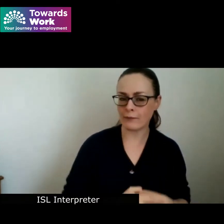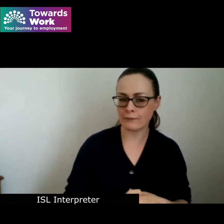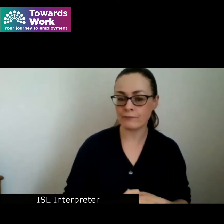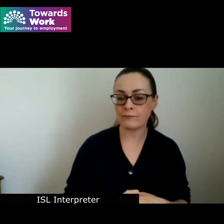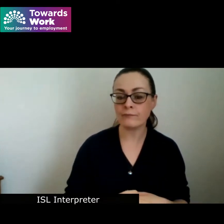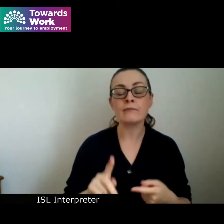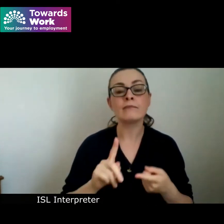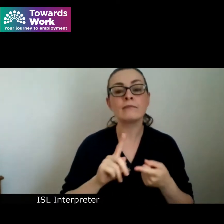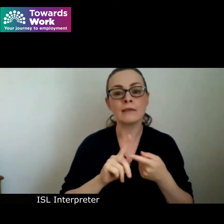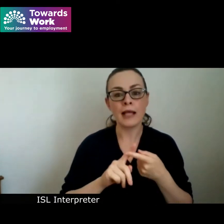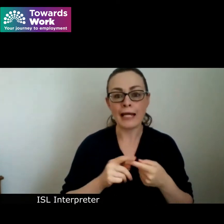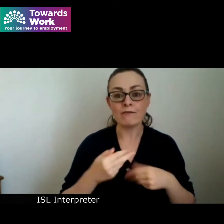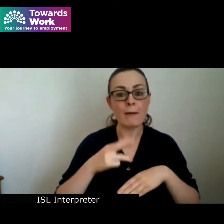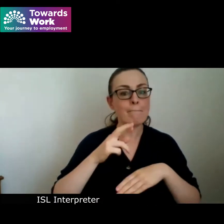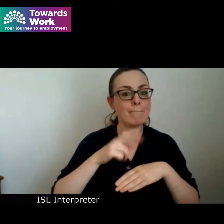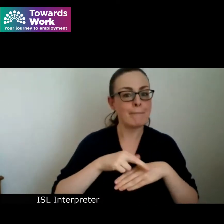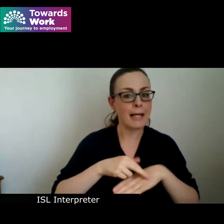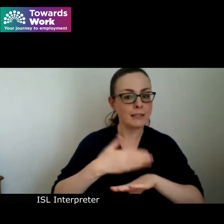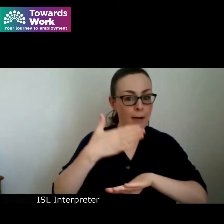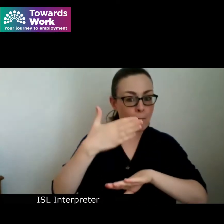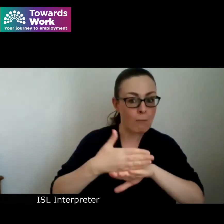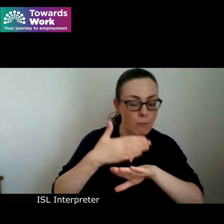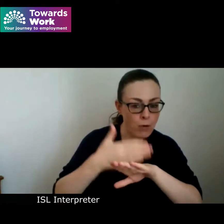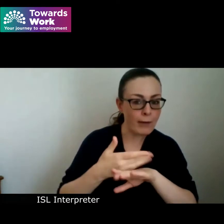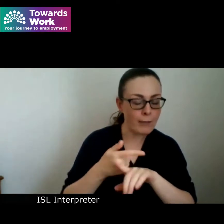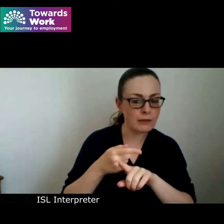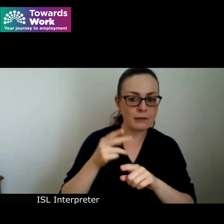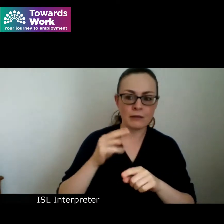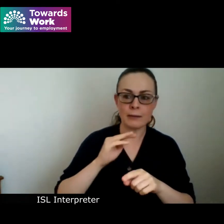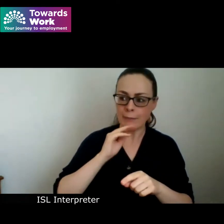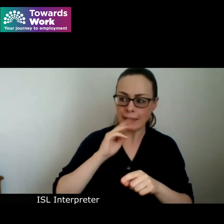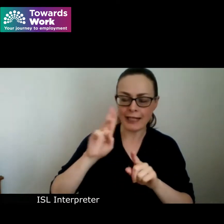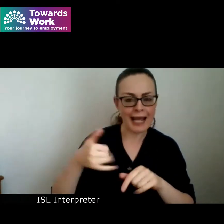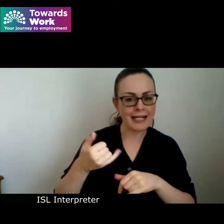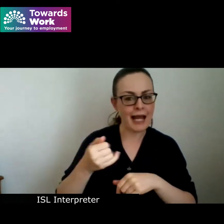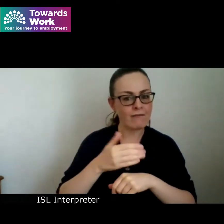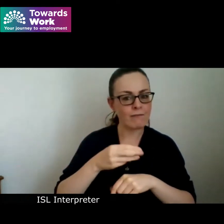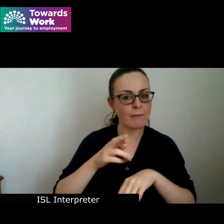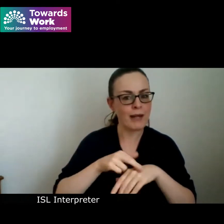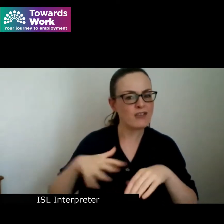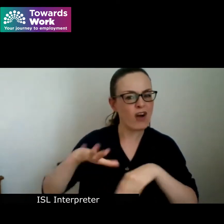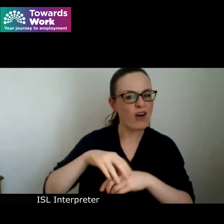better employment outcomes are likely to lead to a better health and social inclusion outcomes